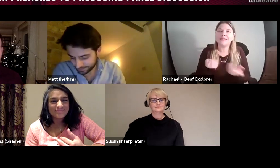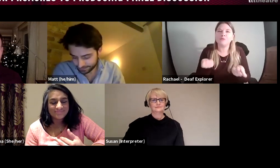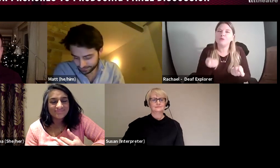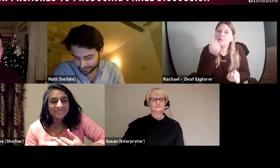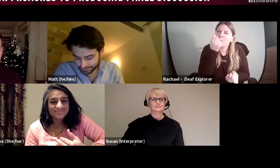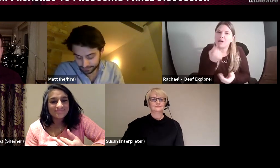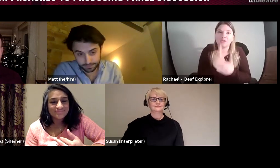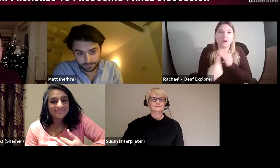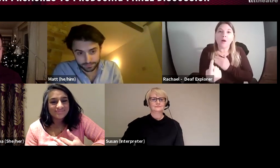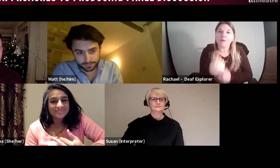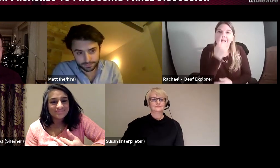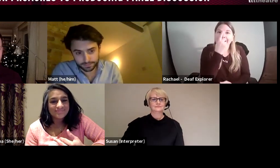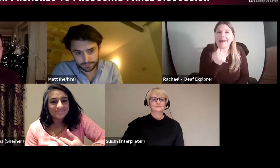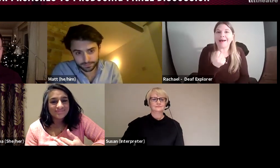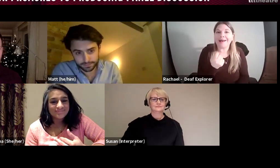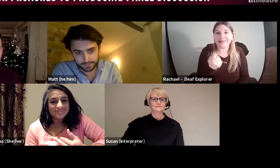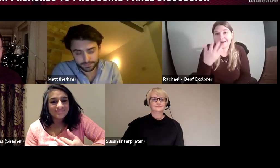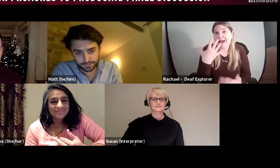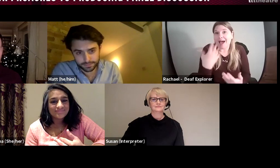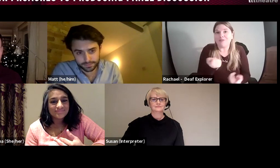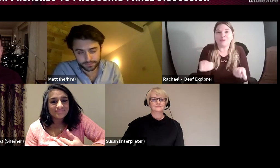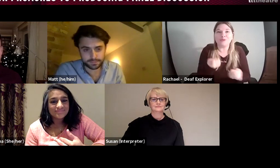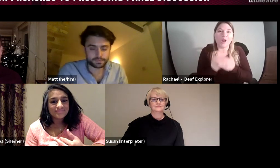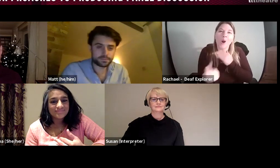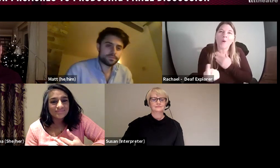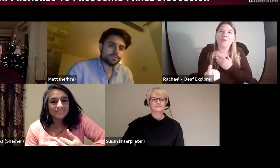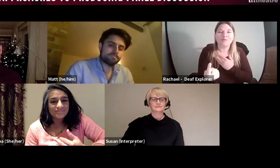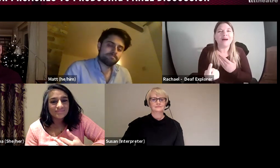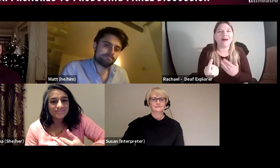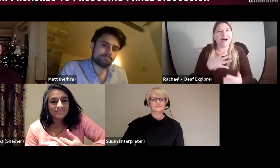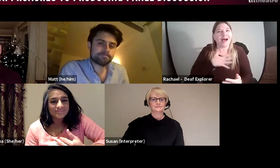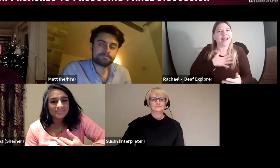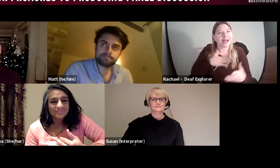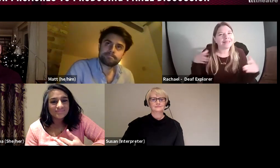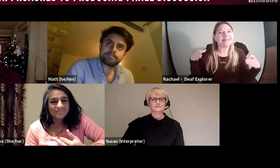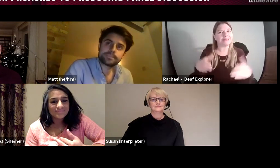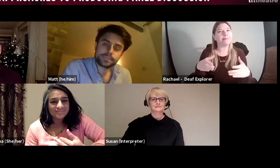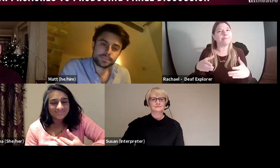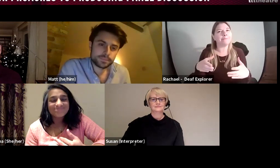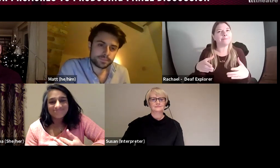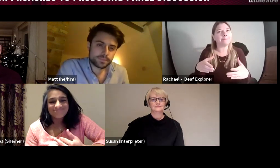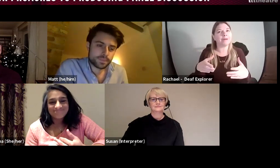supporting one another with the areas need support in and I think in a team it is better. You can